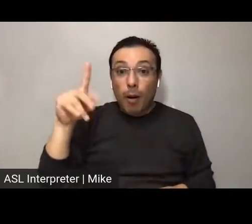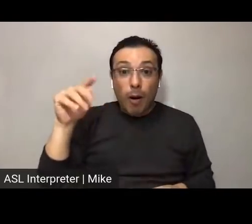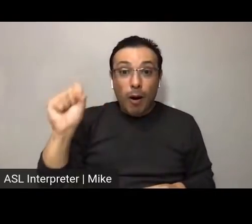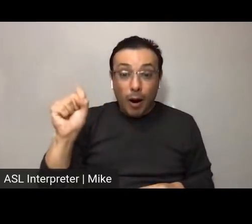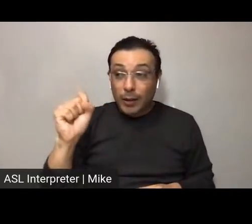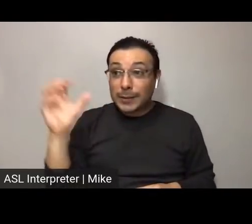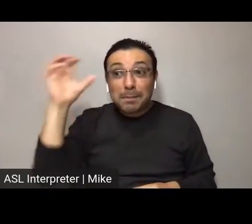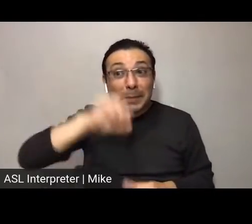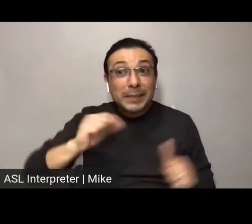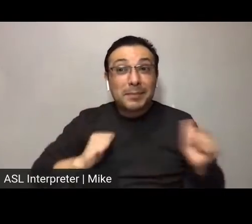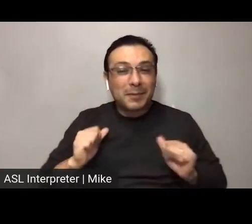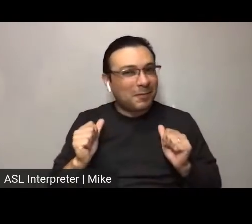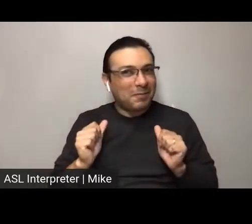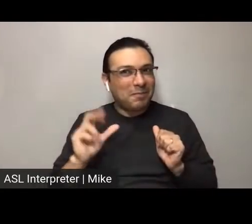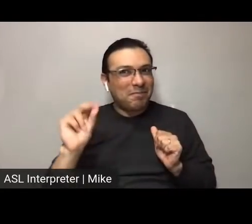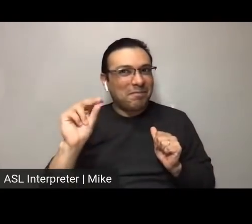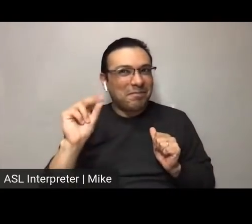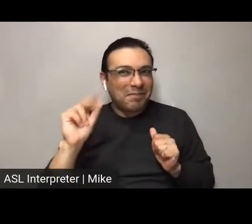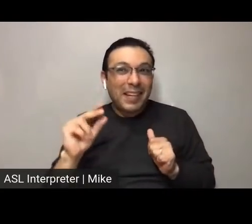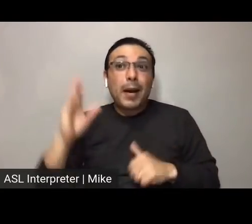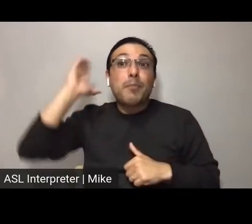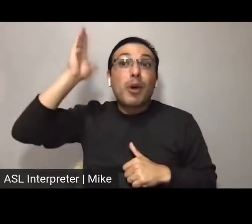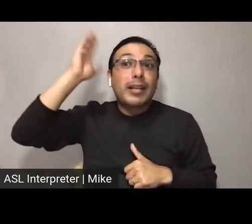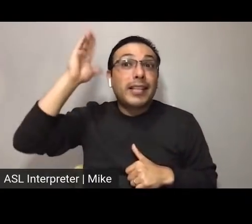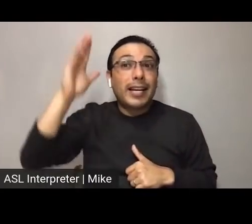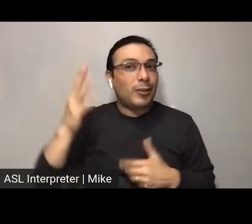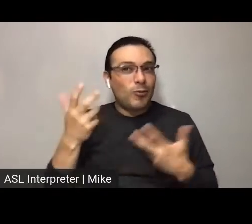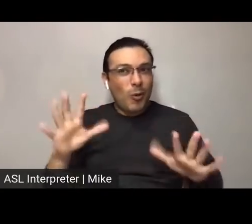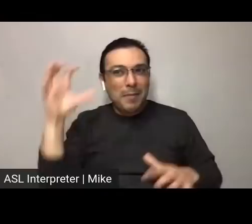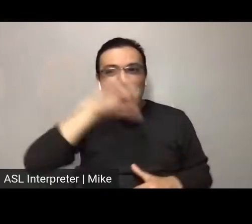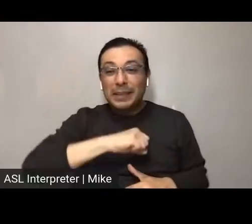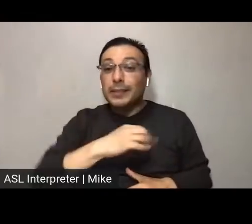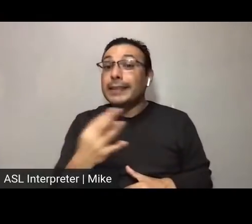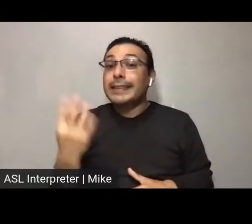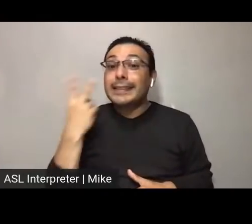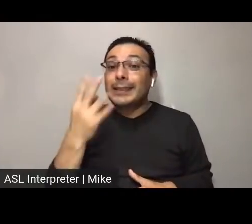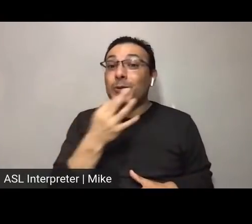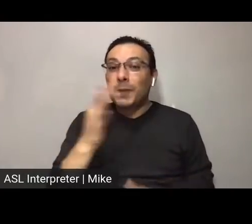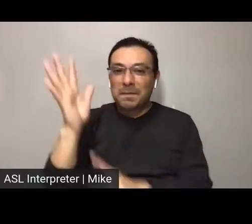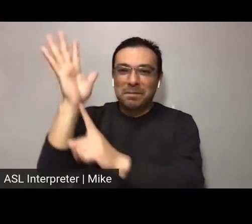you won't want to miss the presentation. We will see you in 5. Thank you.